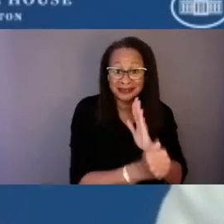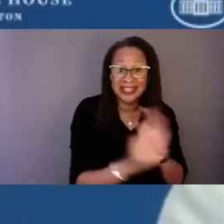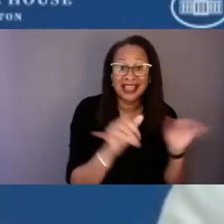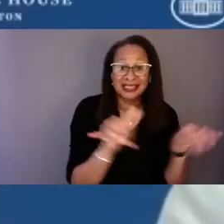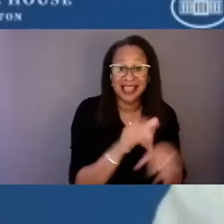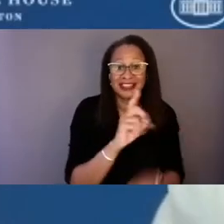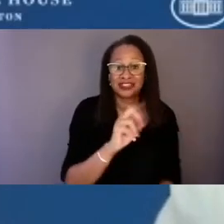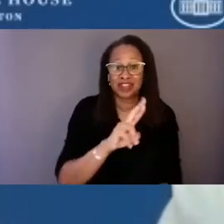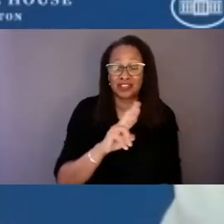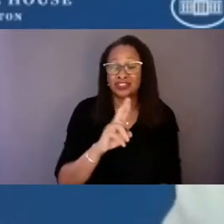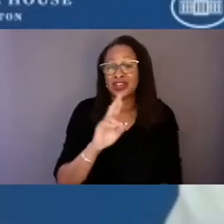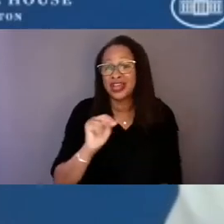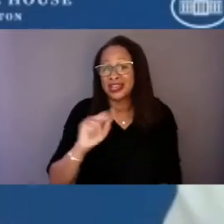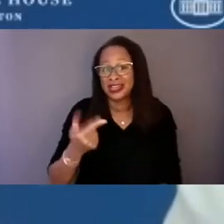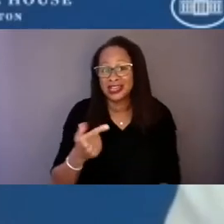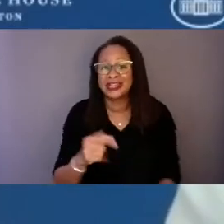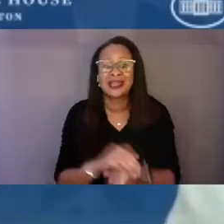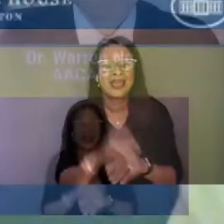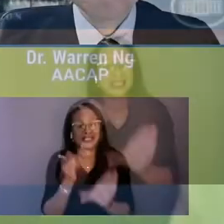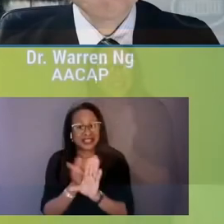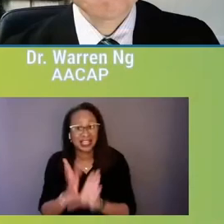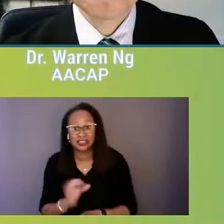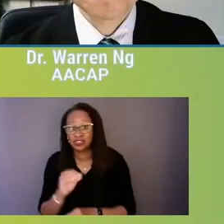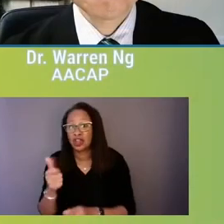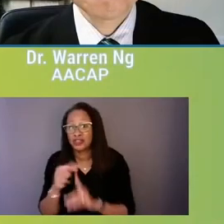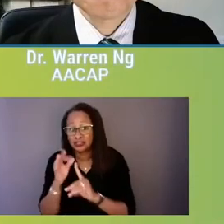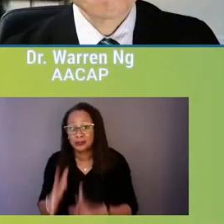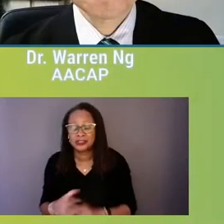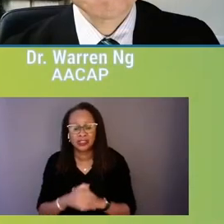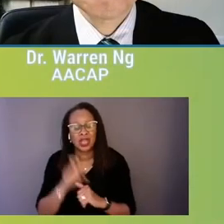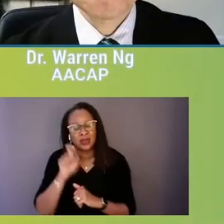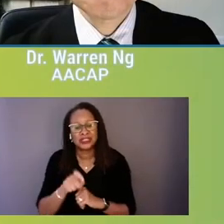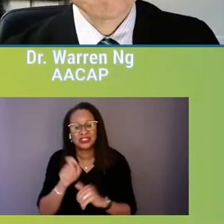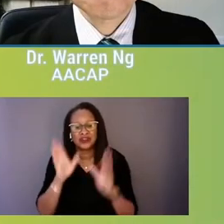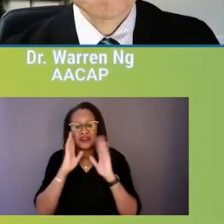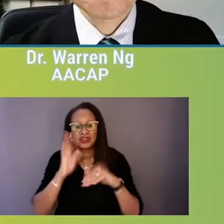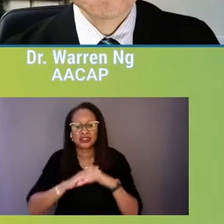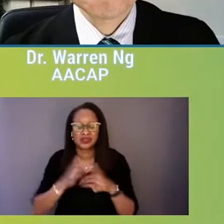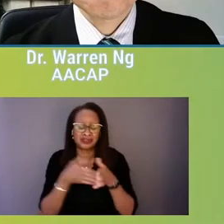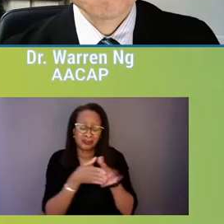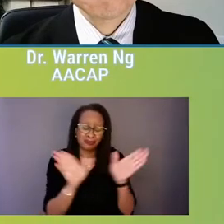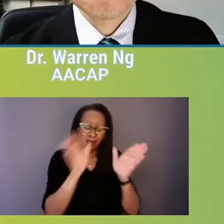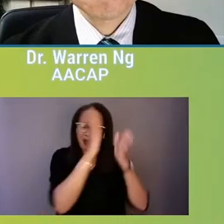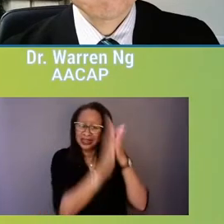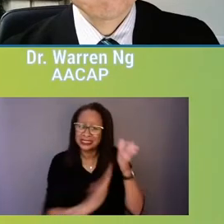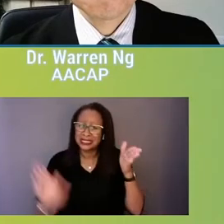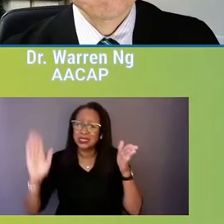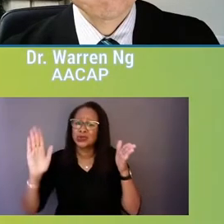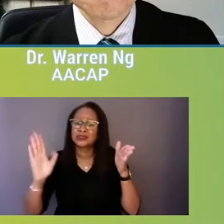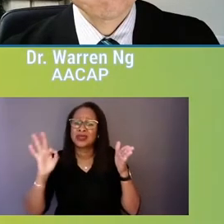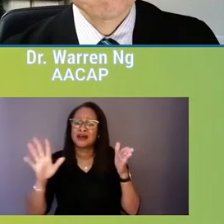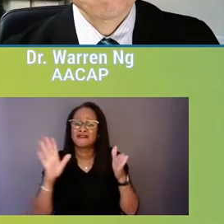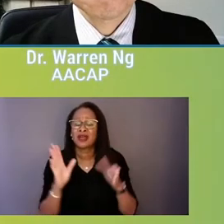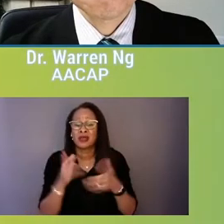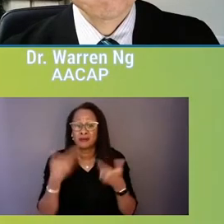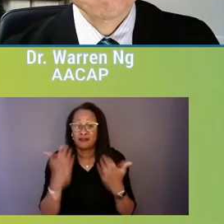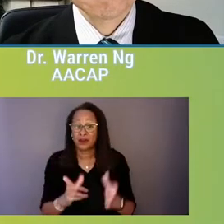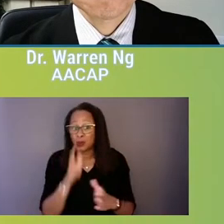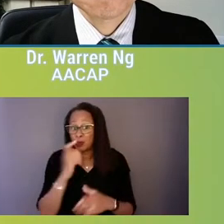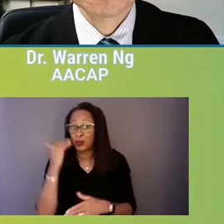as well as other specialists, but we also need to focus on the broad continuum of providers who we know can be very helpful